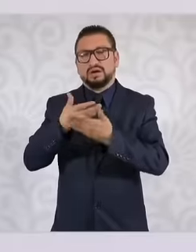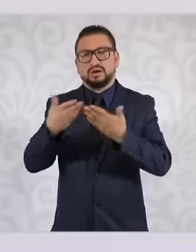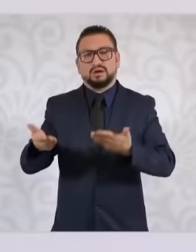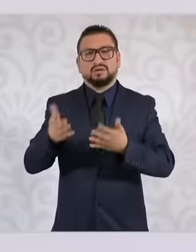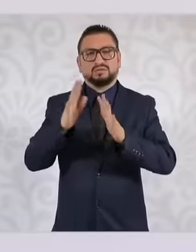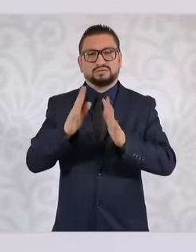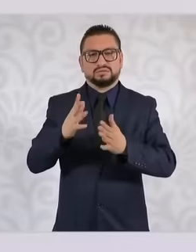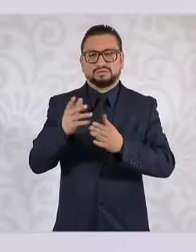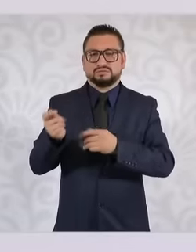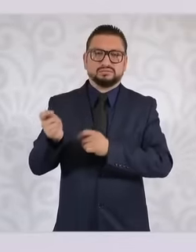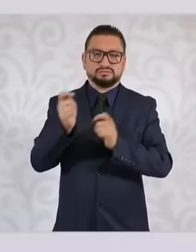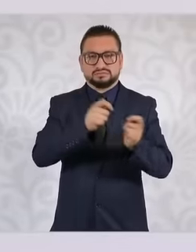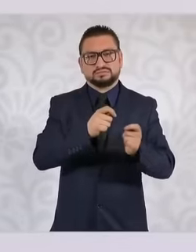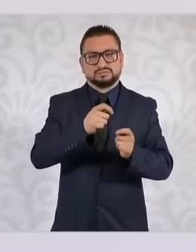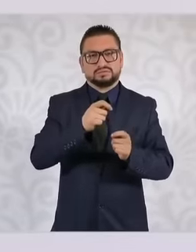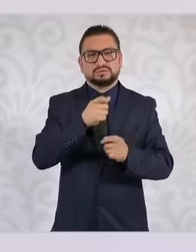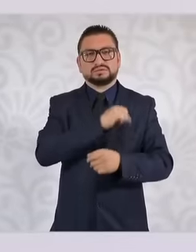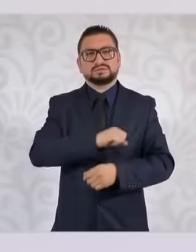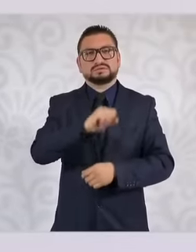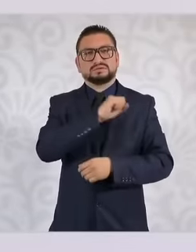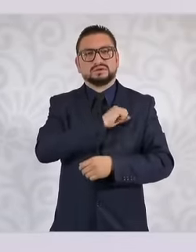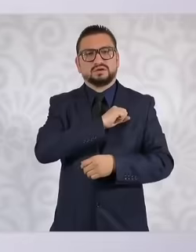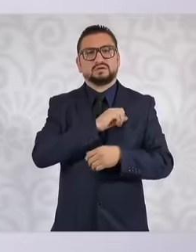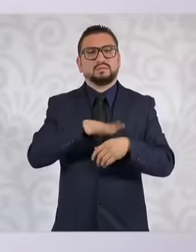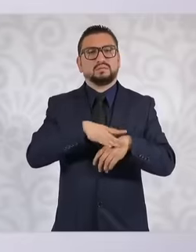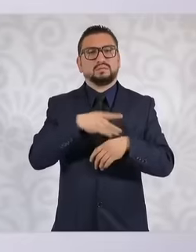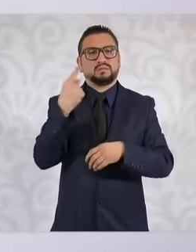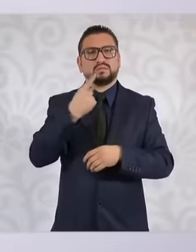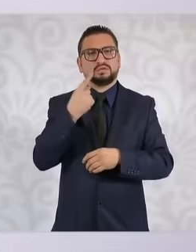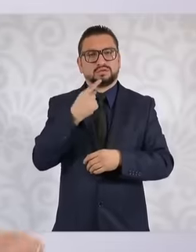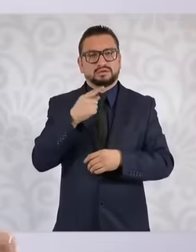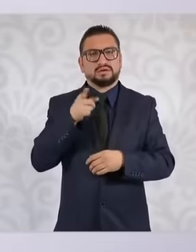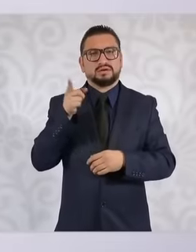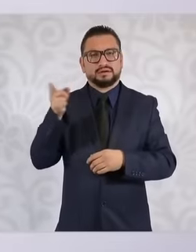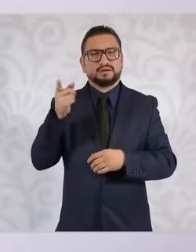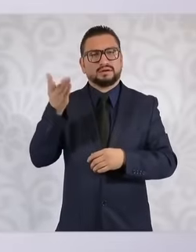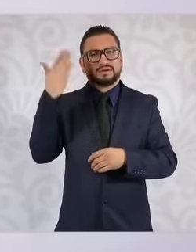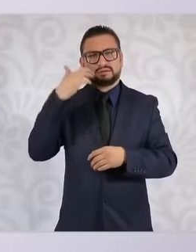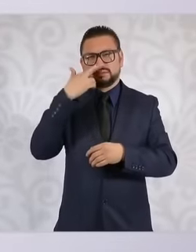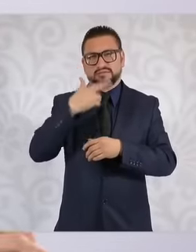decision that went to health because apart from the fact that he was in charge during the pandemic and